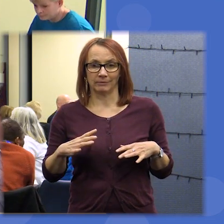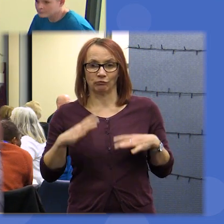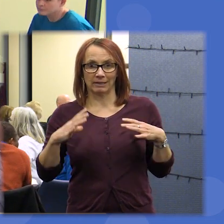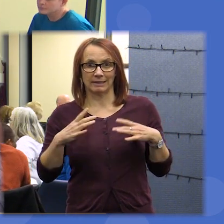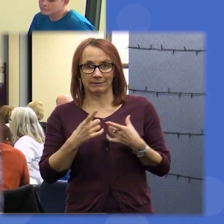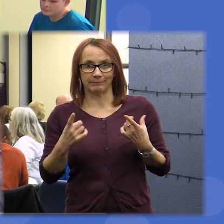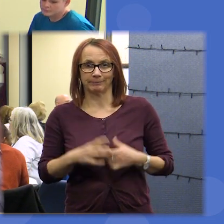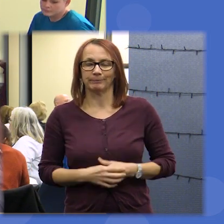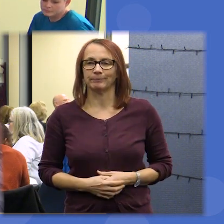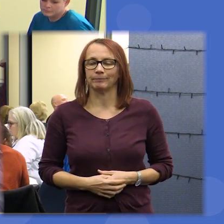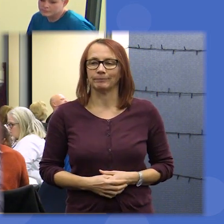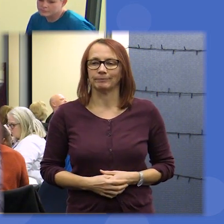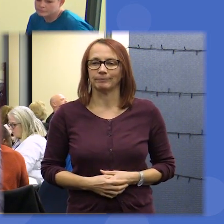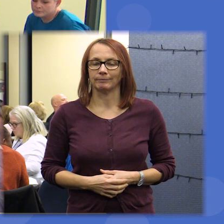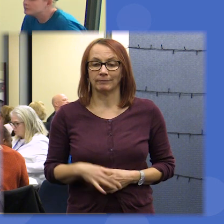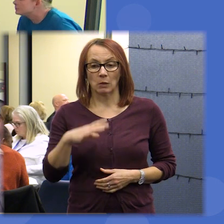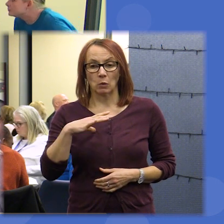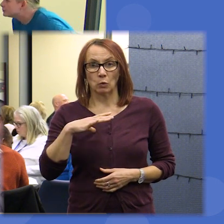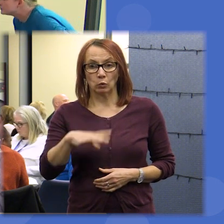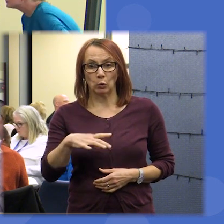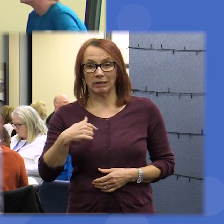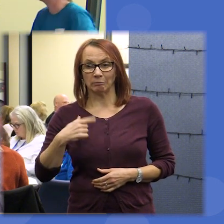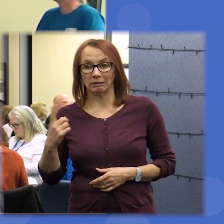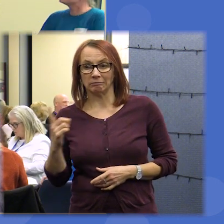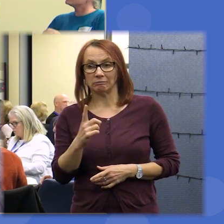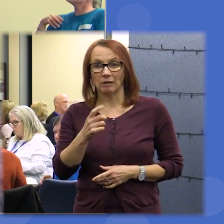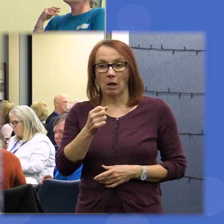although if you do need us to come to you with a mic just flag and I'm happy